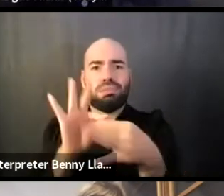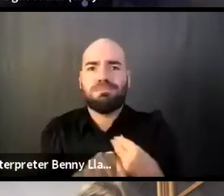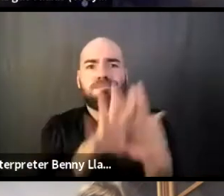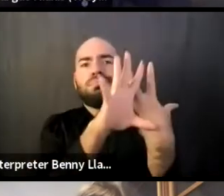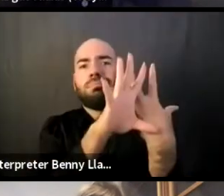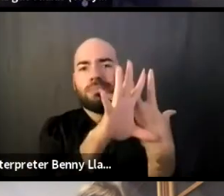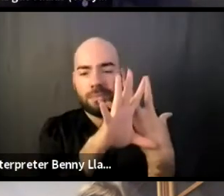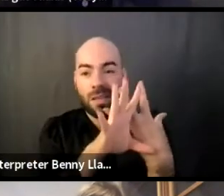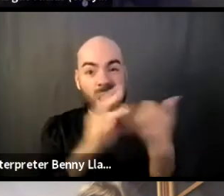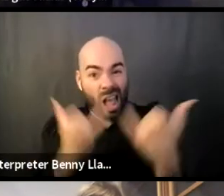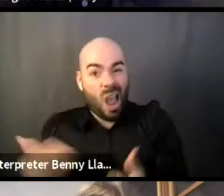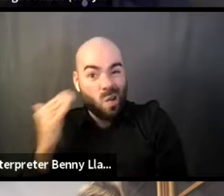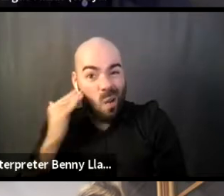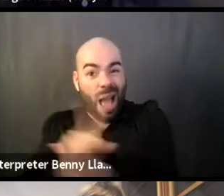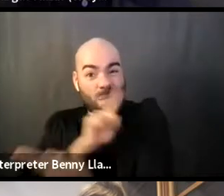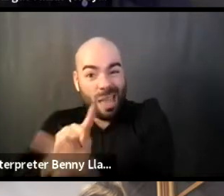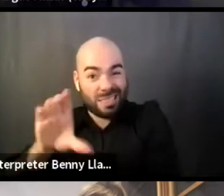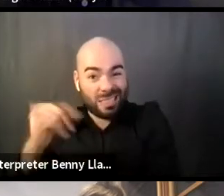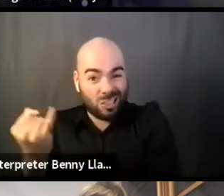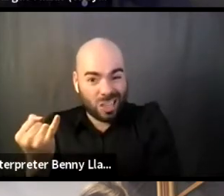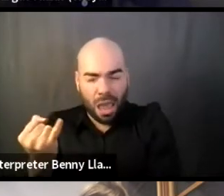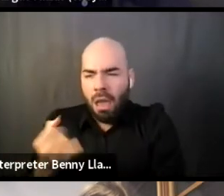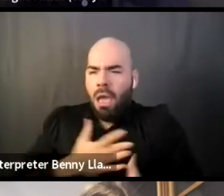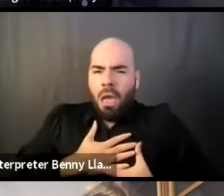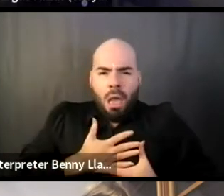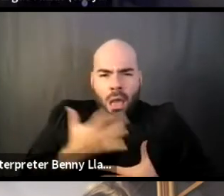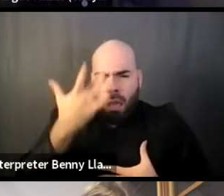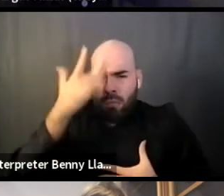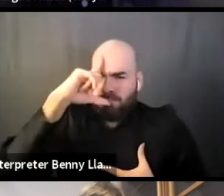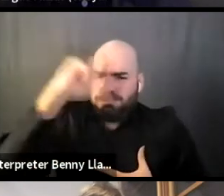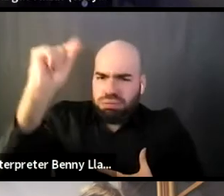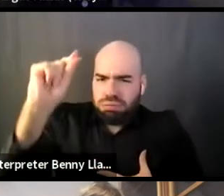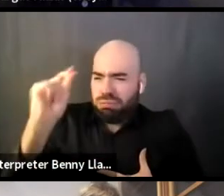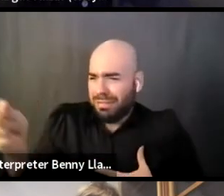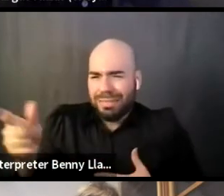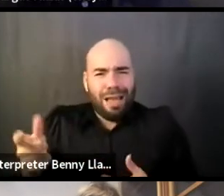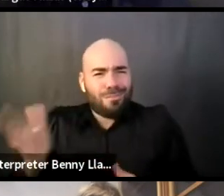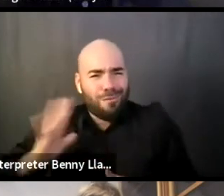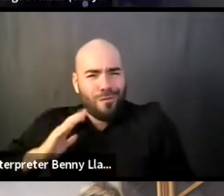that is CJ Ochoco, even though like she was based in Guam previously and I was here in the States, you know.